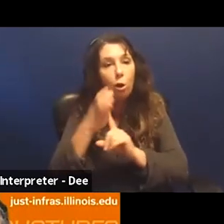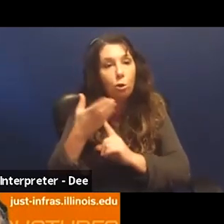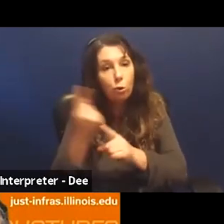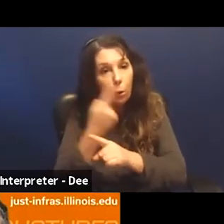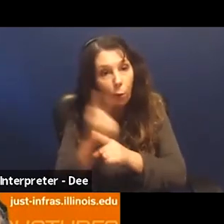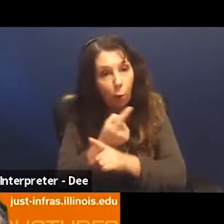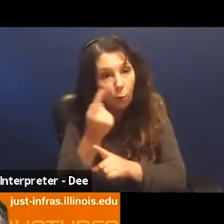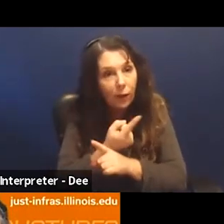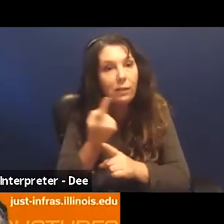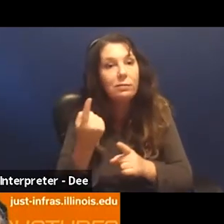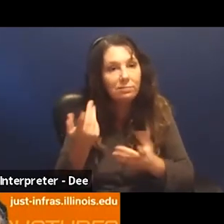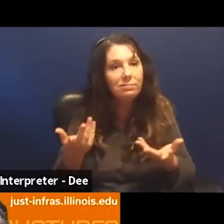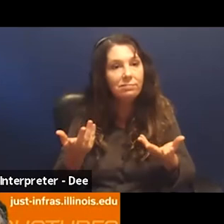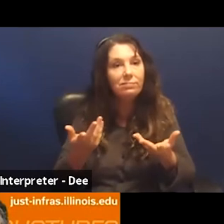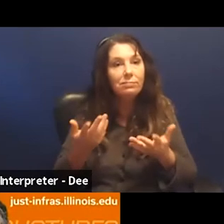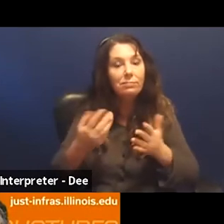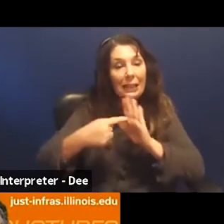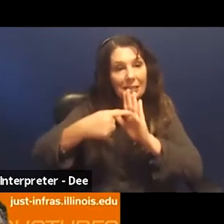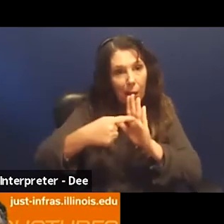You know, examples.